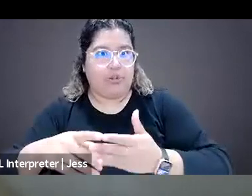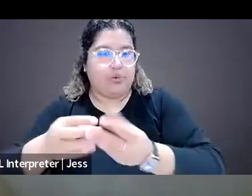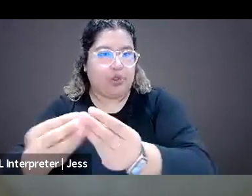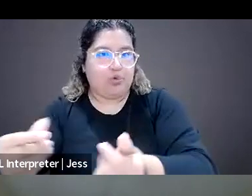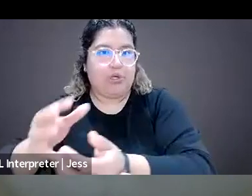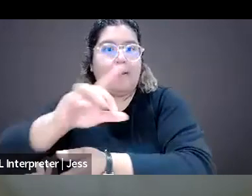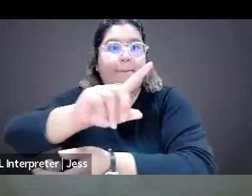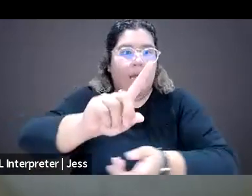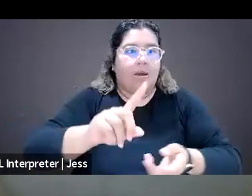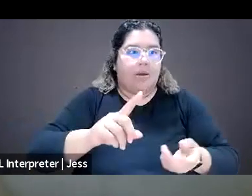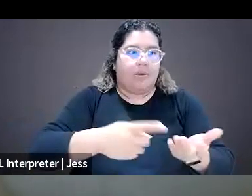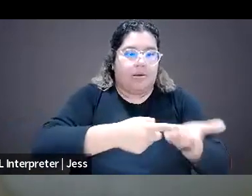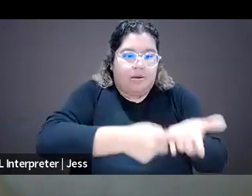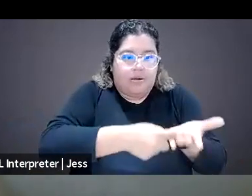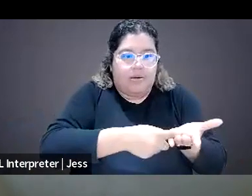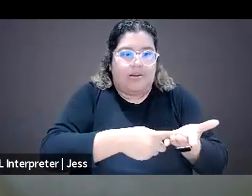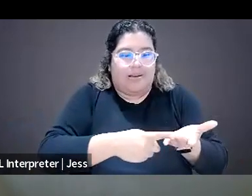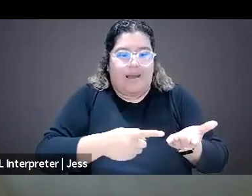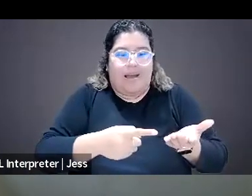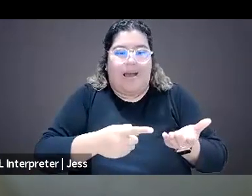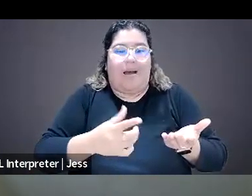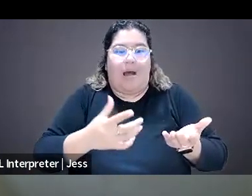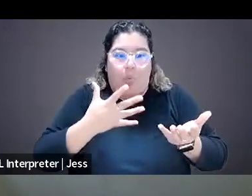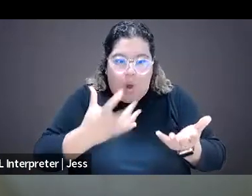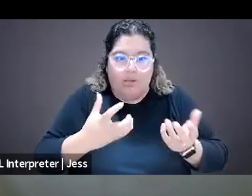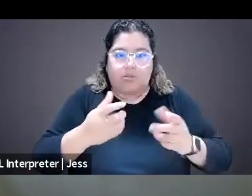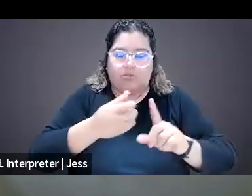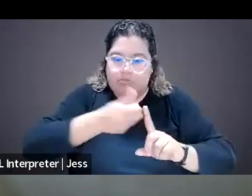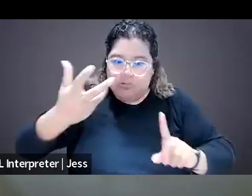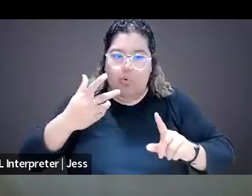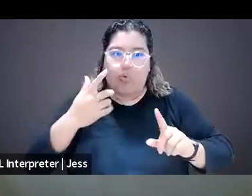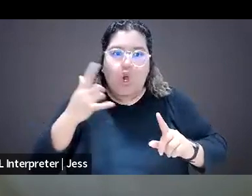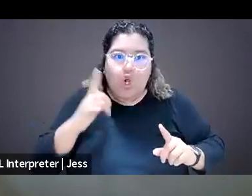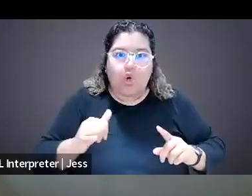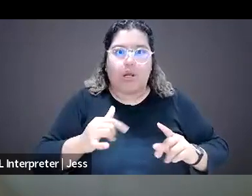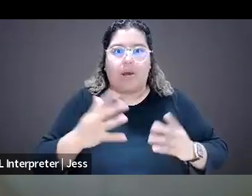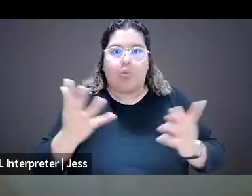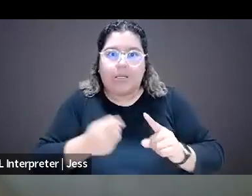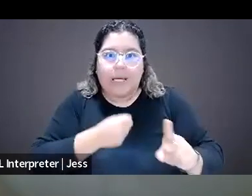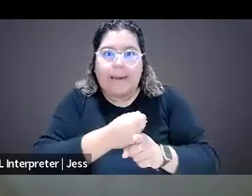beyond the description of what is going on in the impact and leaving people without a way to understand